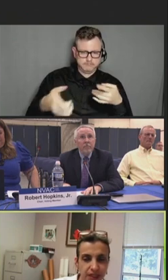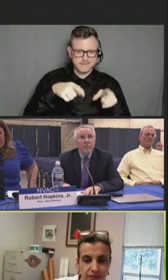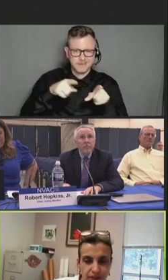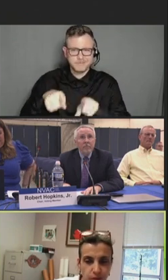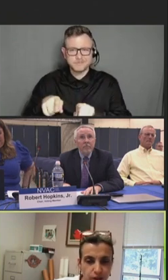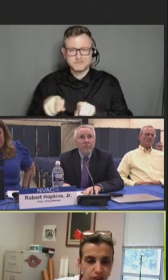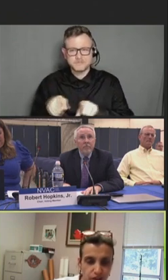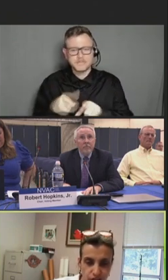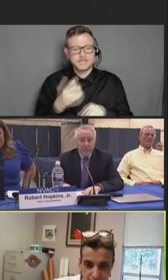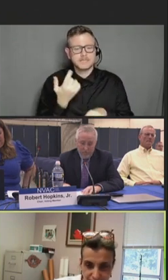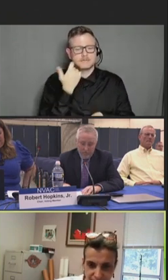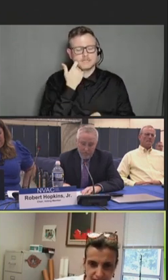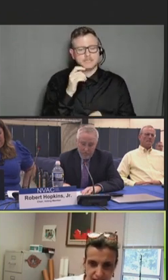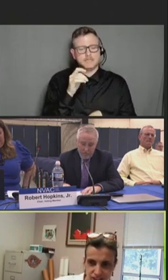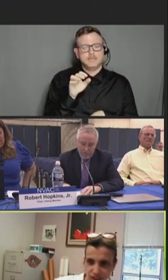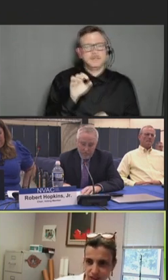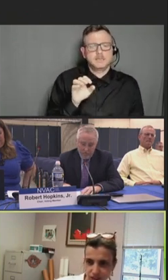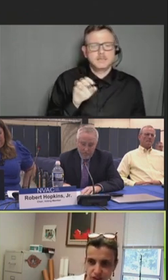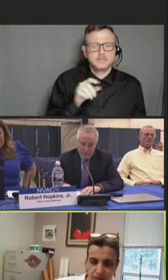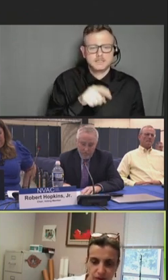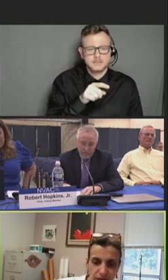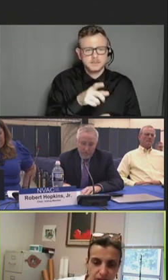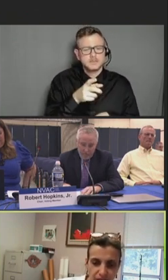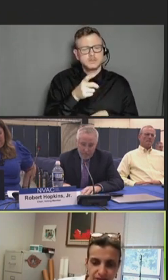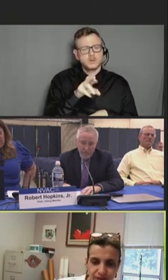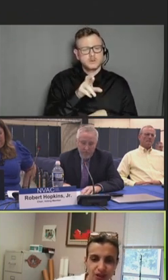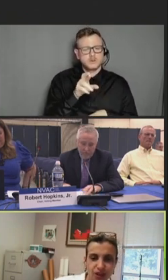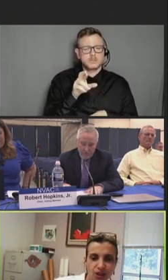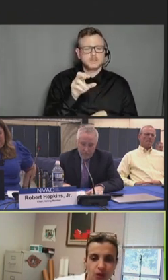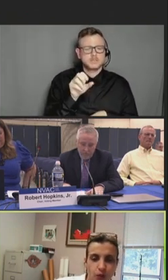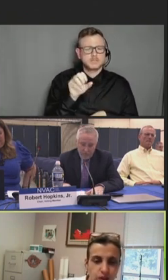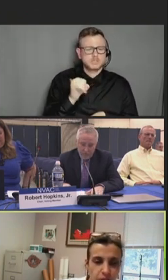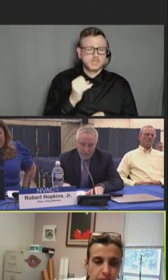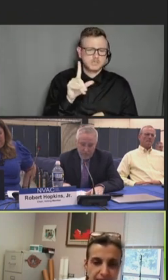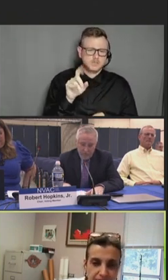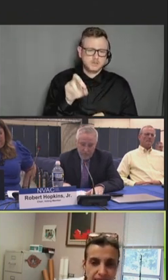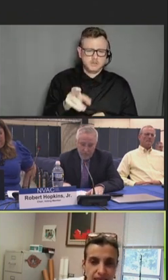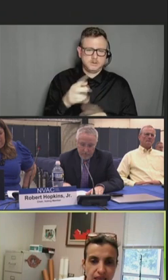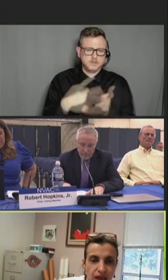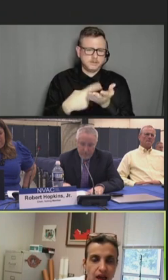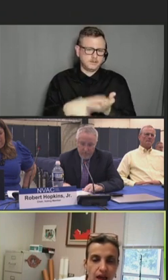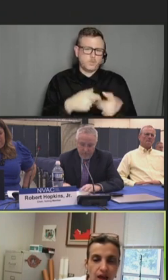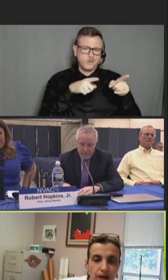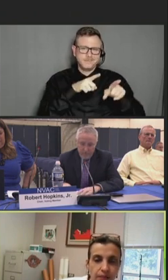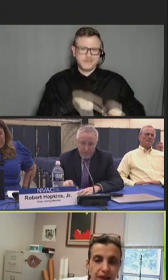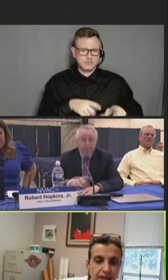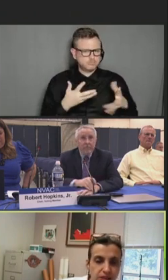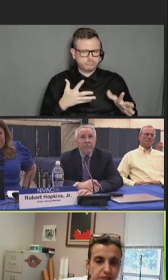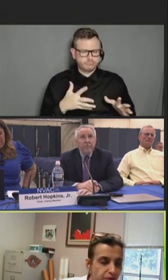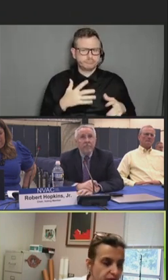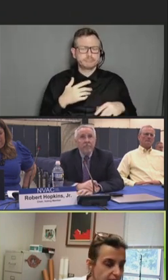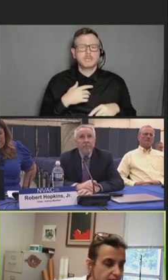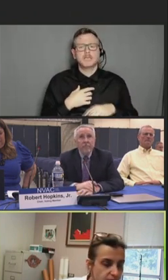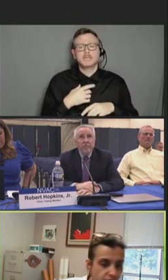in February. Dr. Jay Slater actually touched upon a lot of what took place and it's provided in written